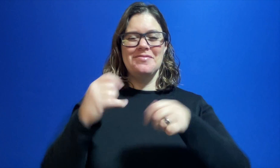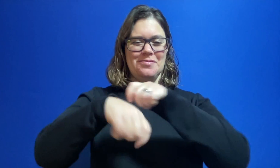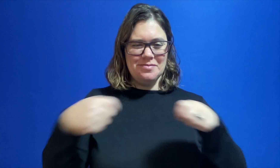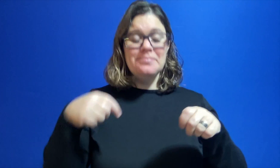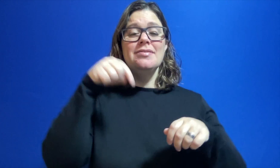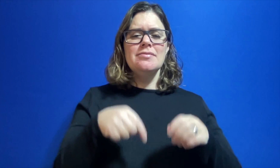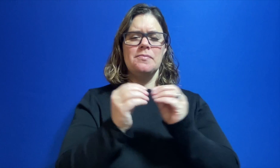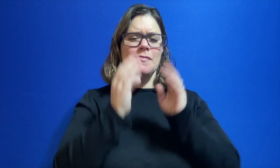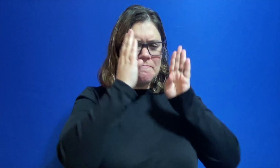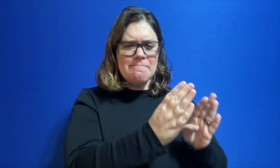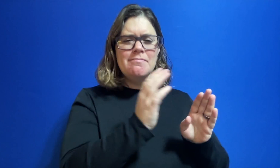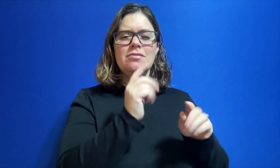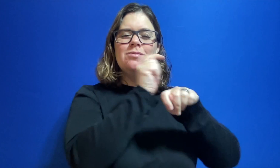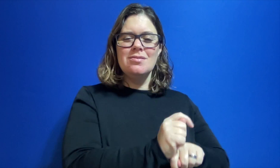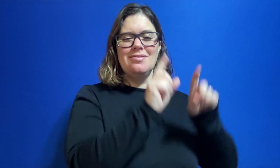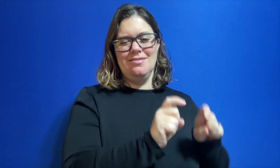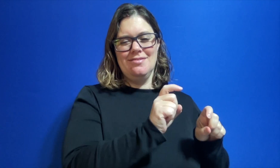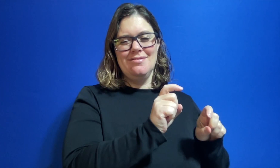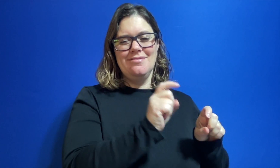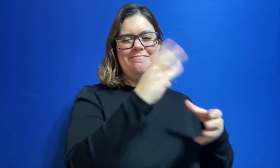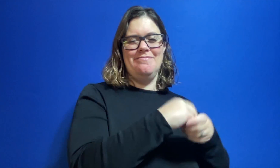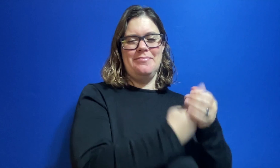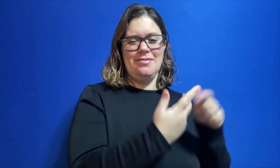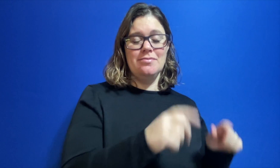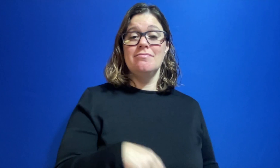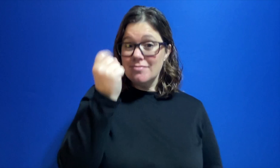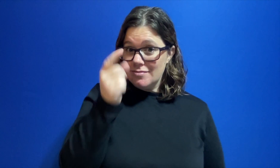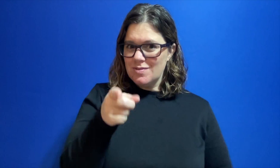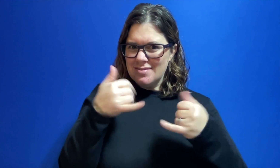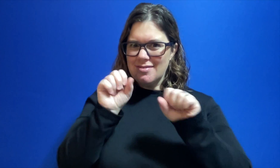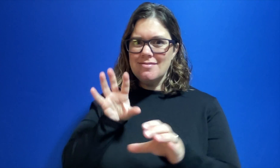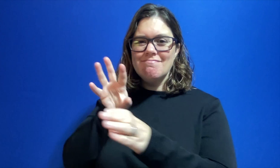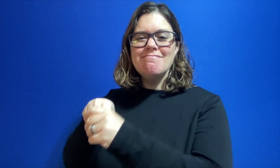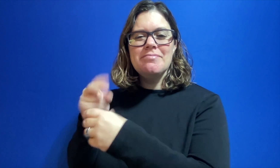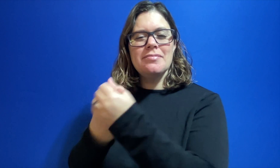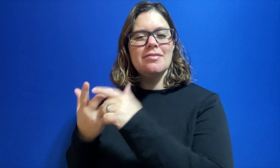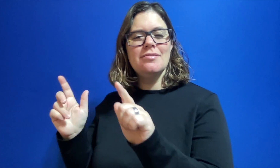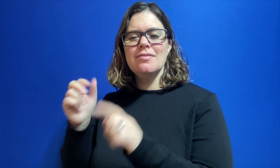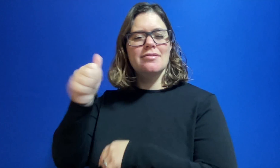Now to wrap up, this is more focused on traditional types of tests including Bilingual Approaches. However, you still can include Bilingual Approaches